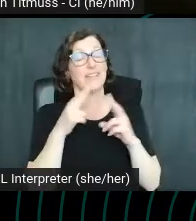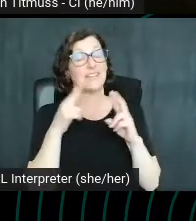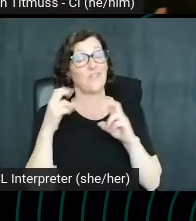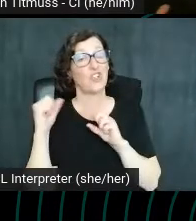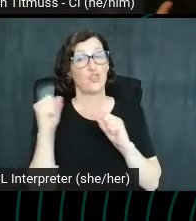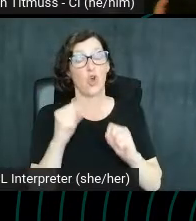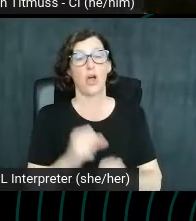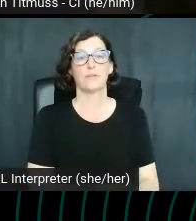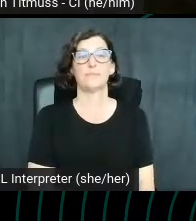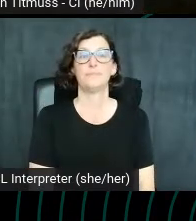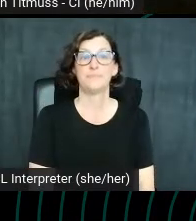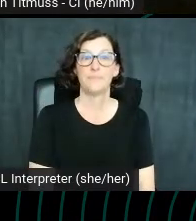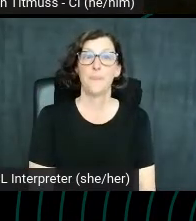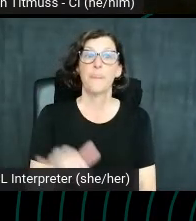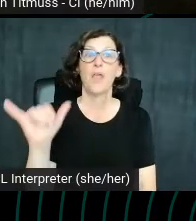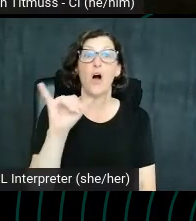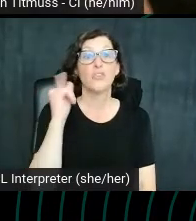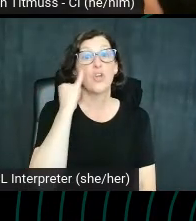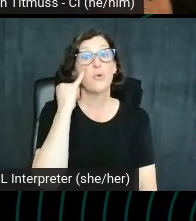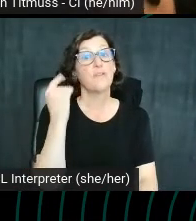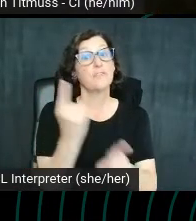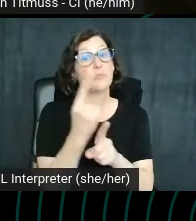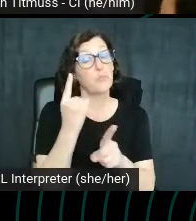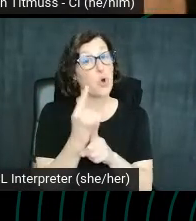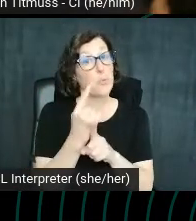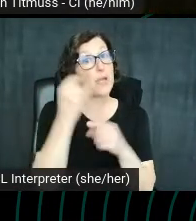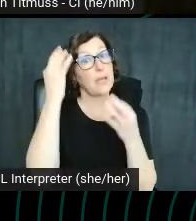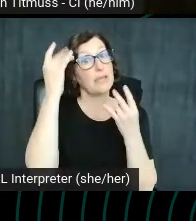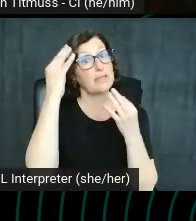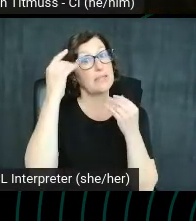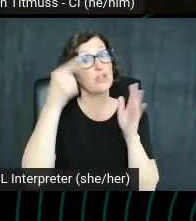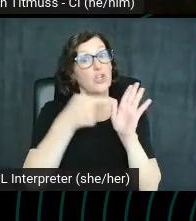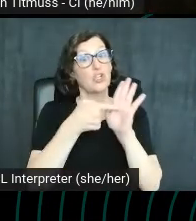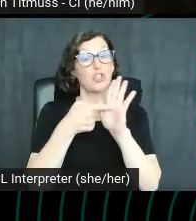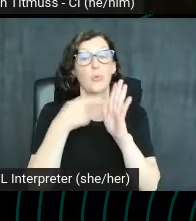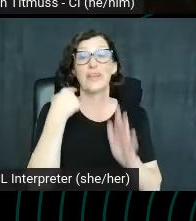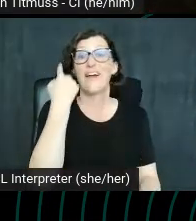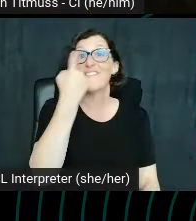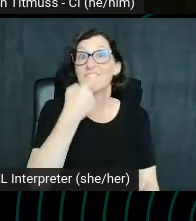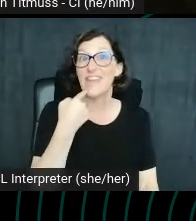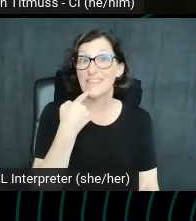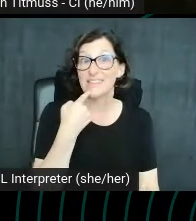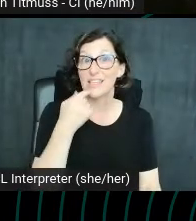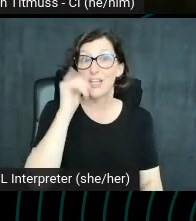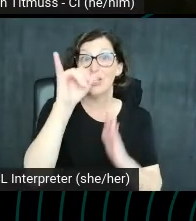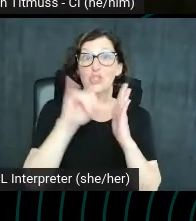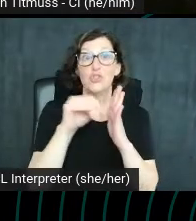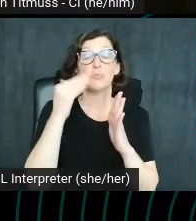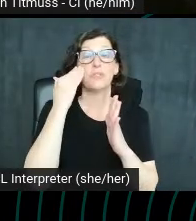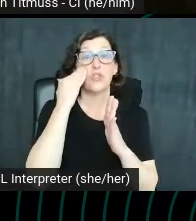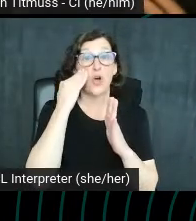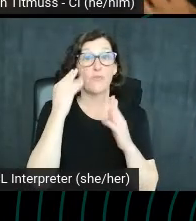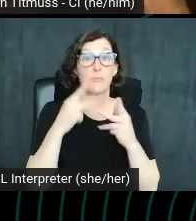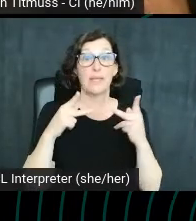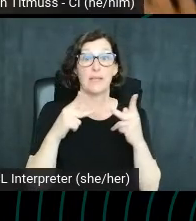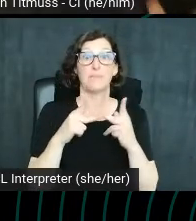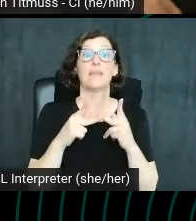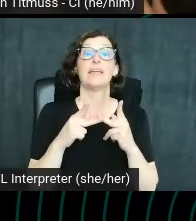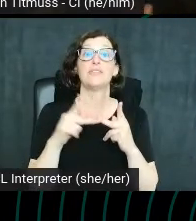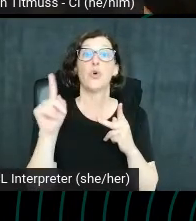Also if it's appropriate to do so, consider featuring a face. YouTube is known for being a place to create as where people speak to